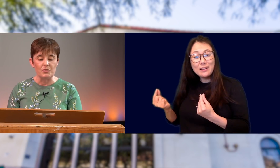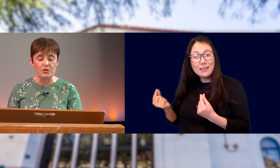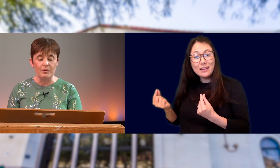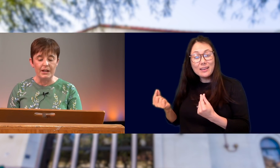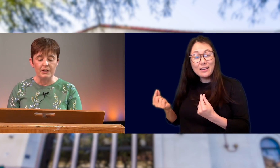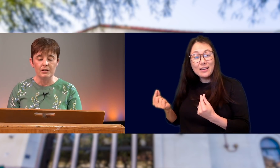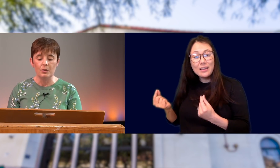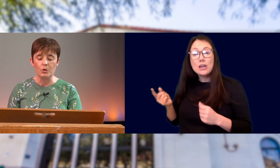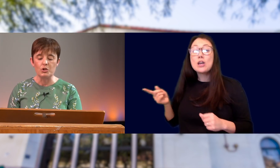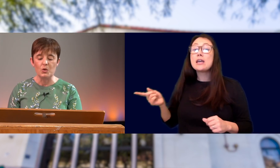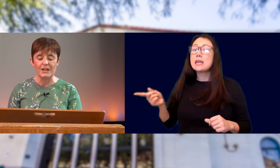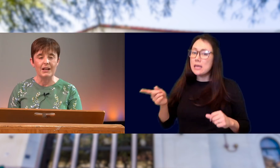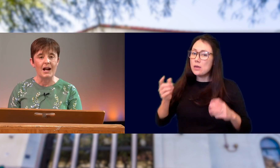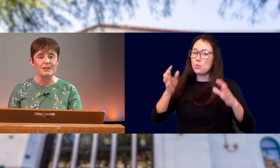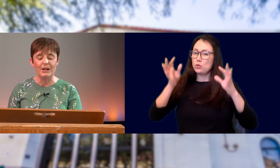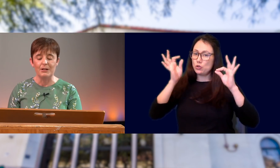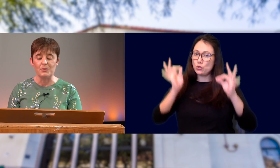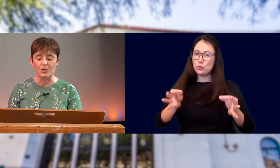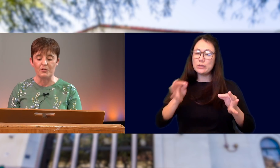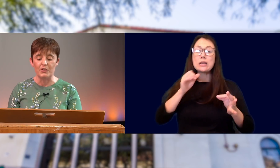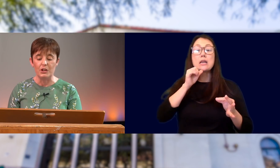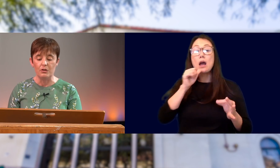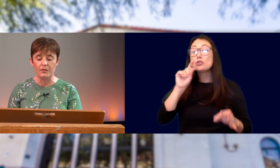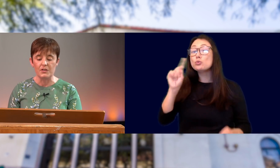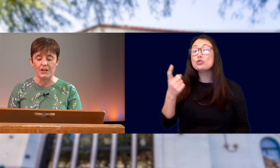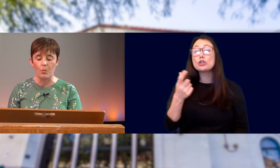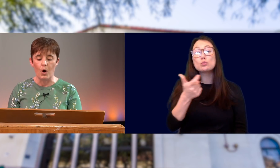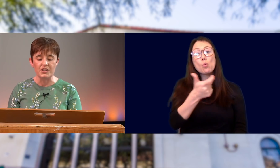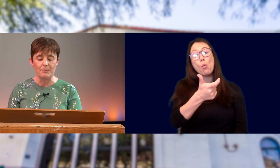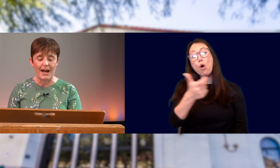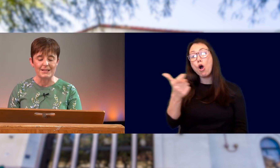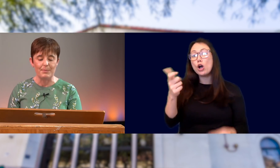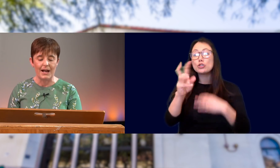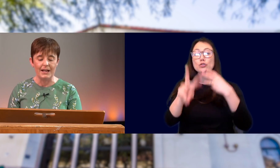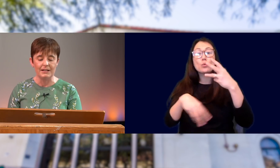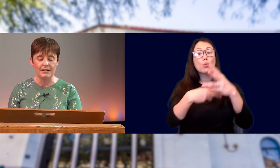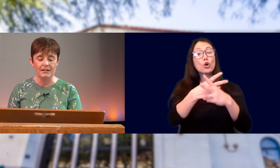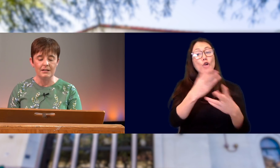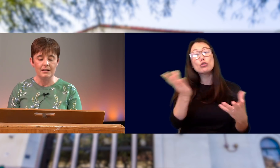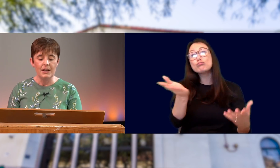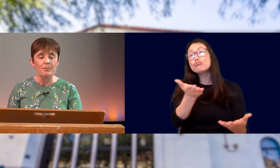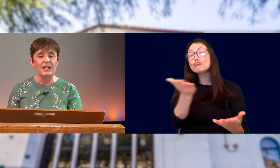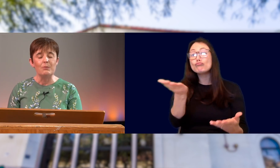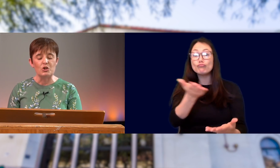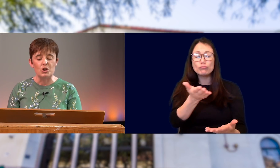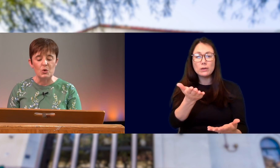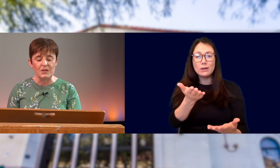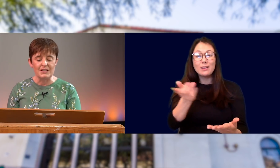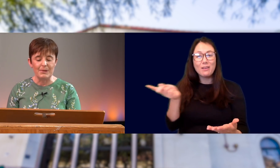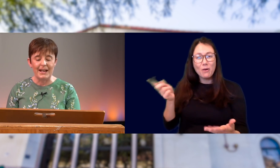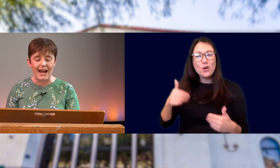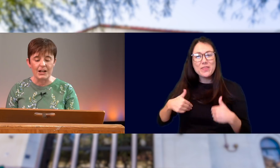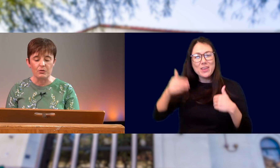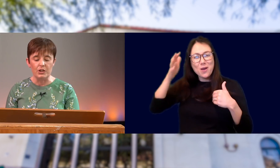WAS DOING WAS CHOOSING NOT TO BE AN OBSERVER IN THE UNIVERSE AND WATCH IT PASS BY. BUT WAS CHOOSING TO BE AN ACTOR